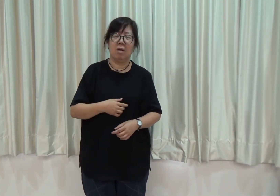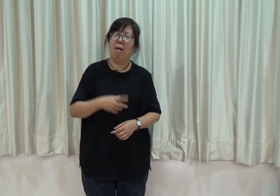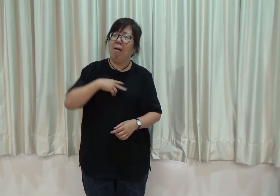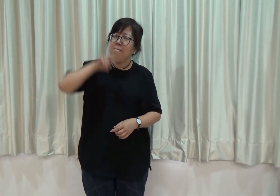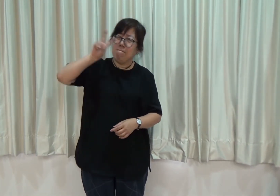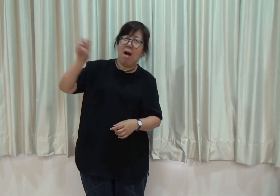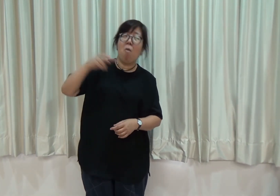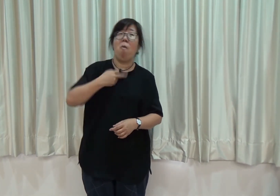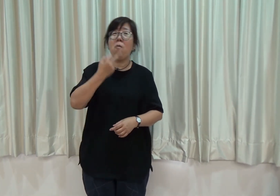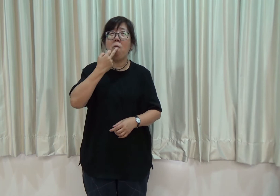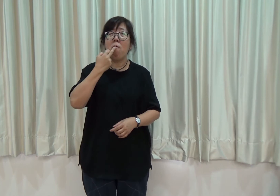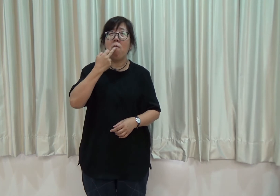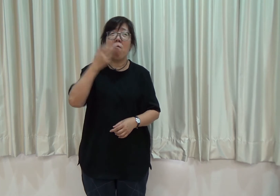Then my brother told me